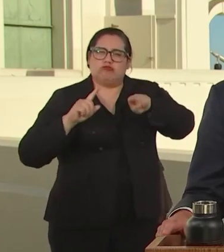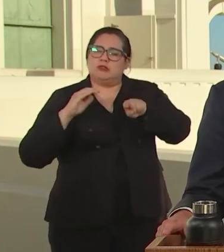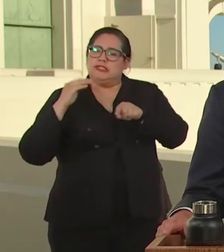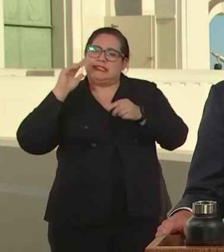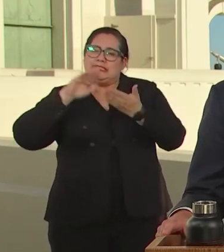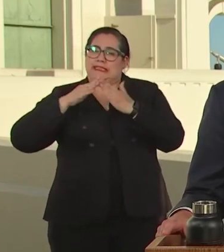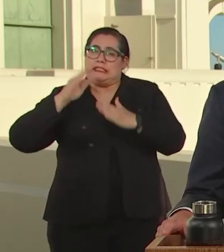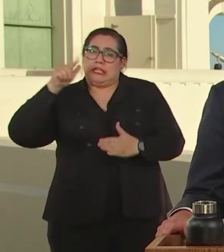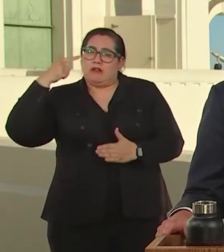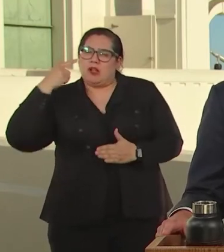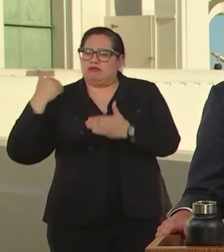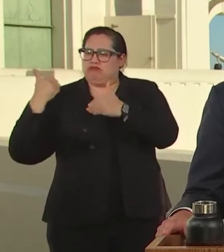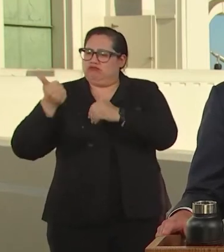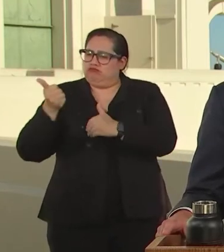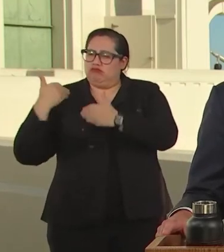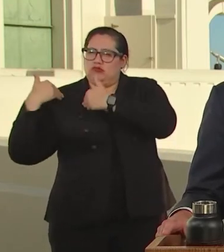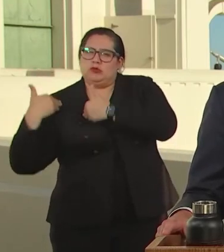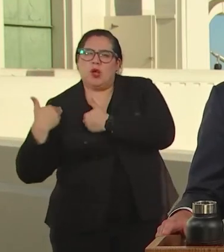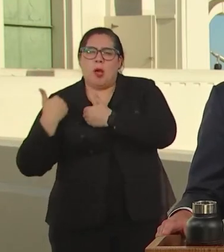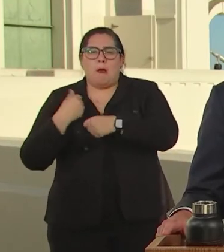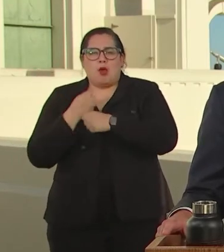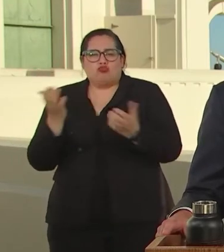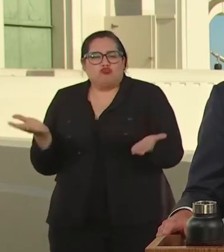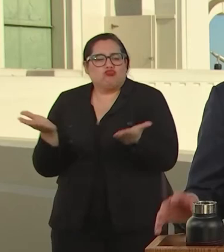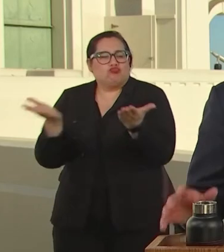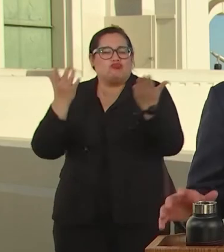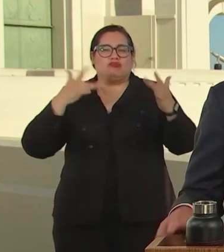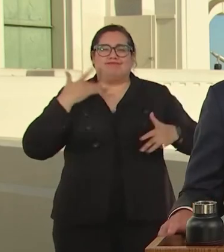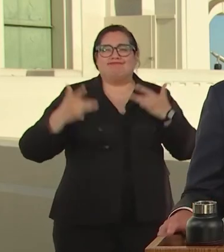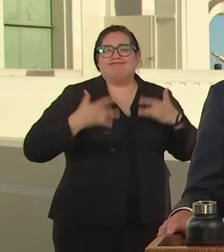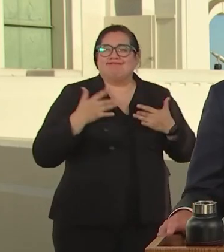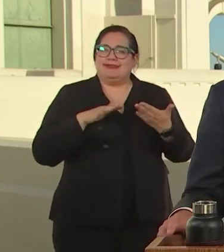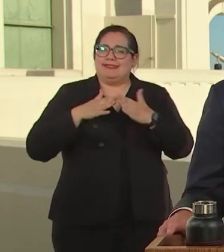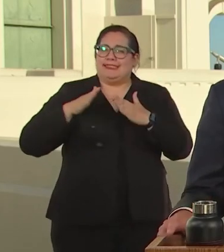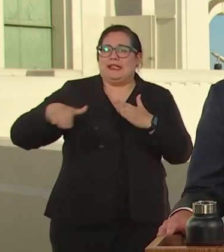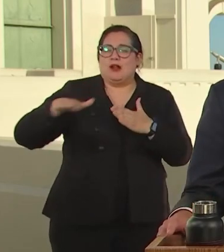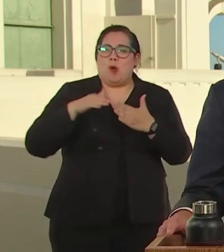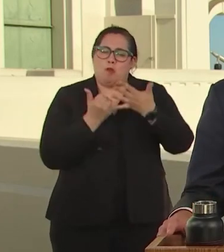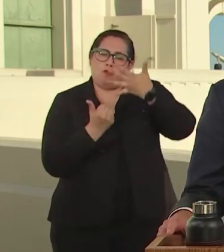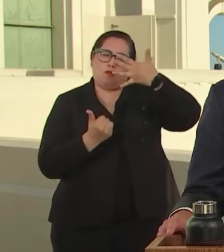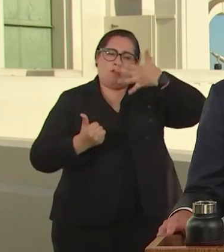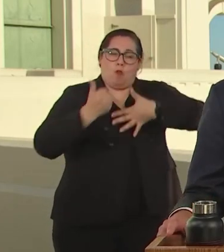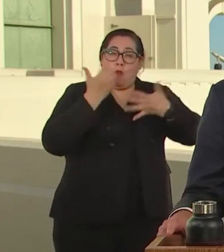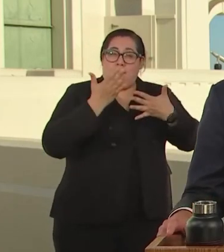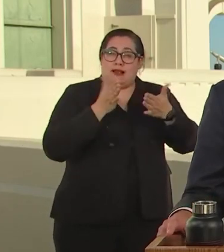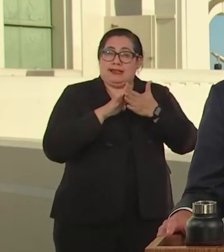PROMOTING ECONOMICALLY THRIVING NEIGHBORHOODS. WE PRIORITIZE CITY SERVICES AND BROUGHT THEM BACK.